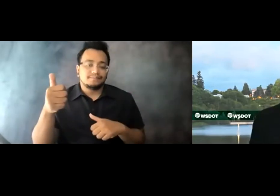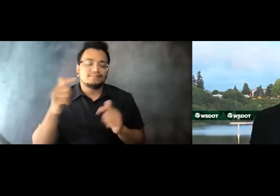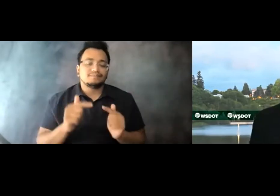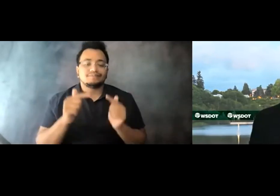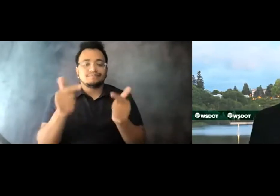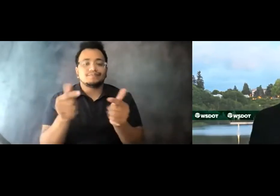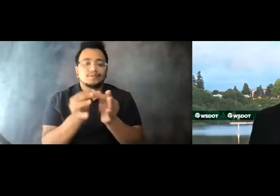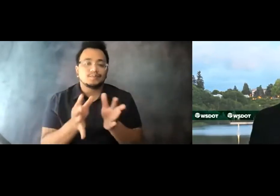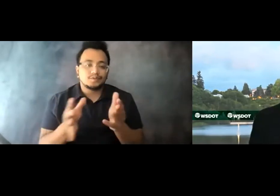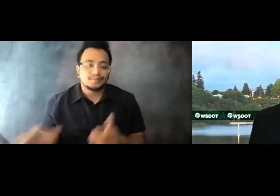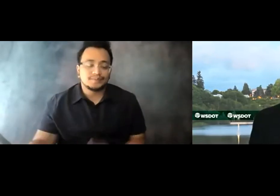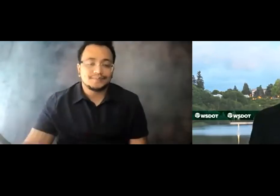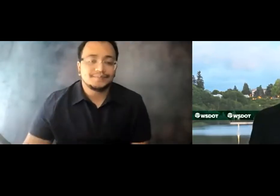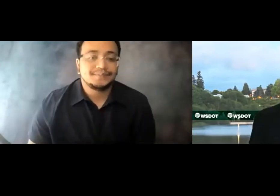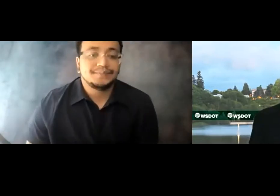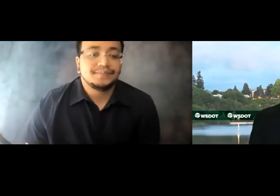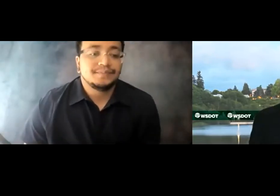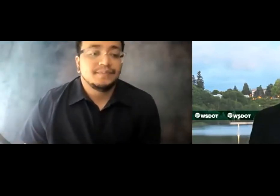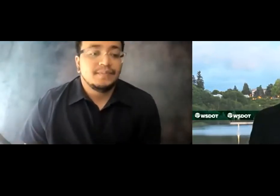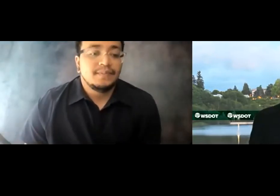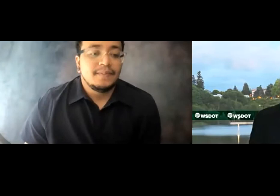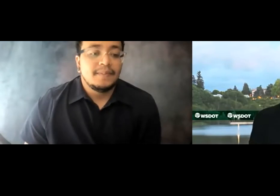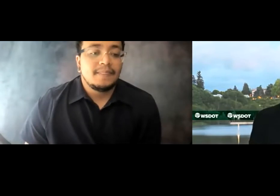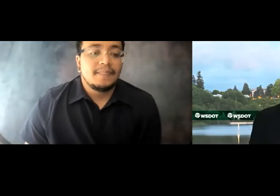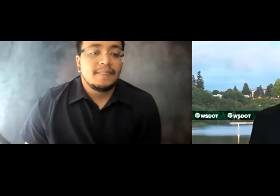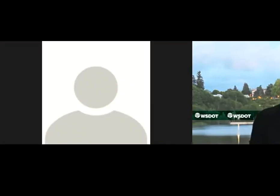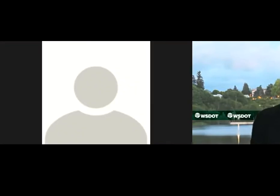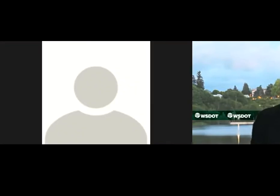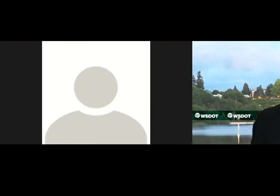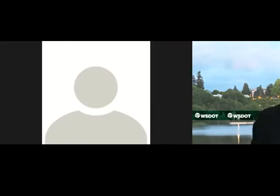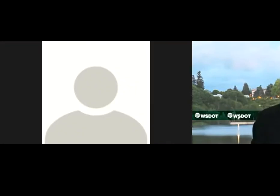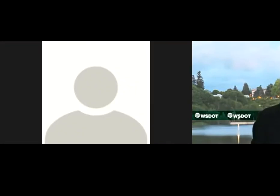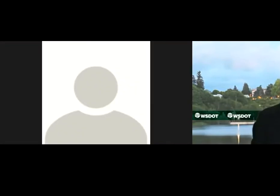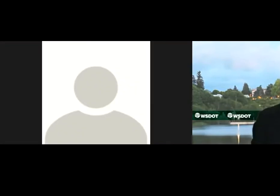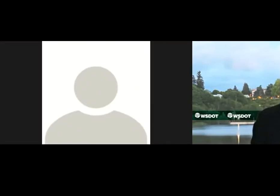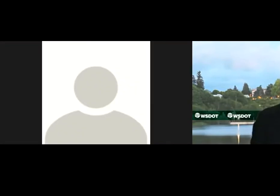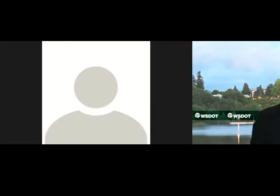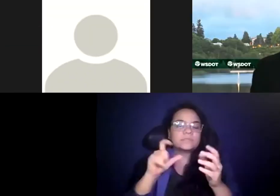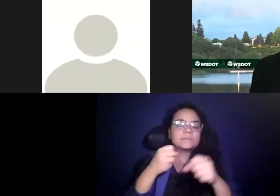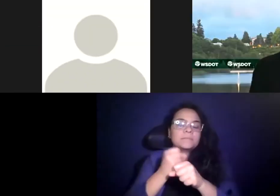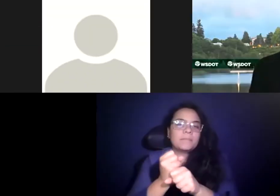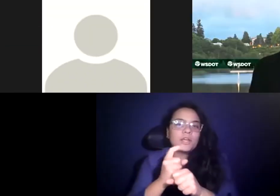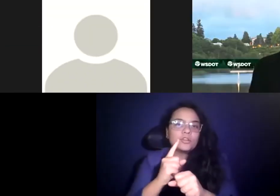15:16:18 We need to make sure that there are two important ways to increase ridership in the near term.